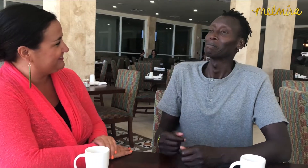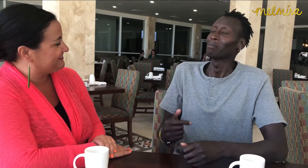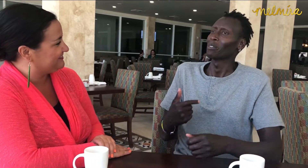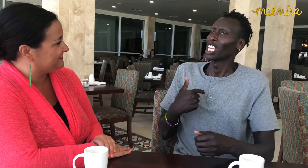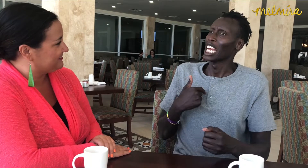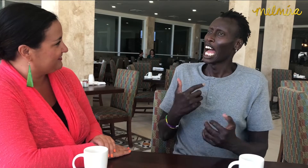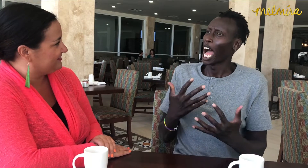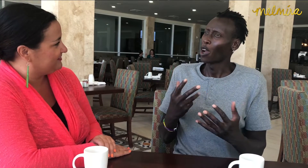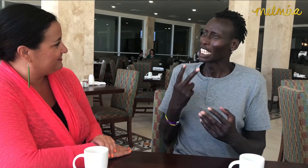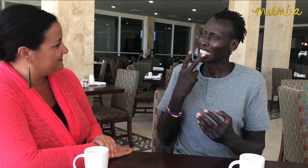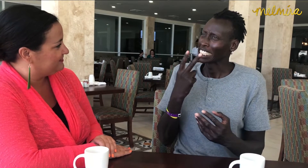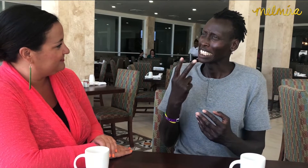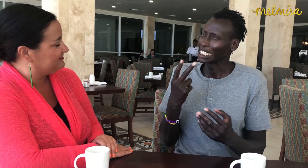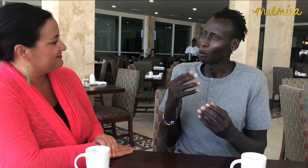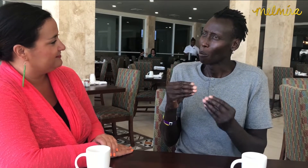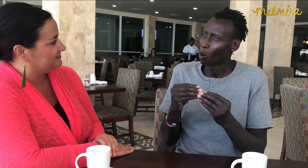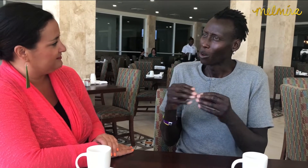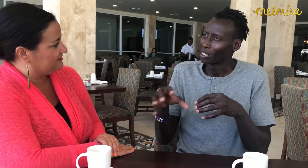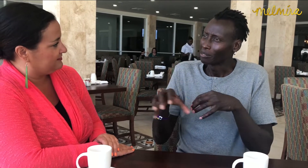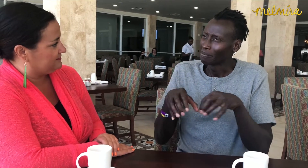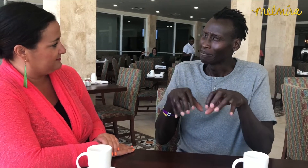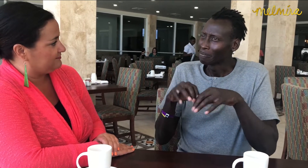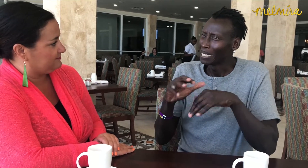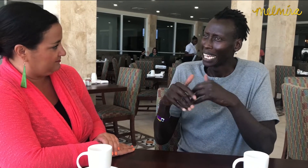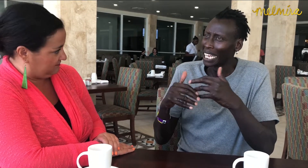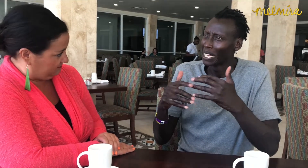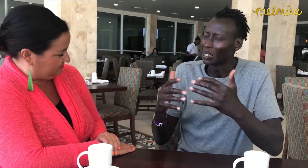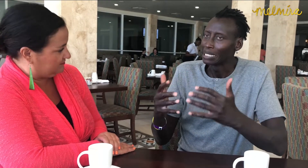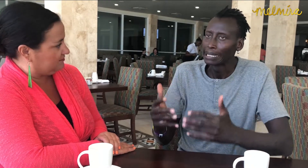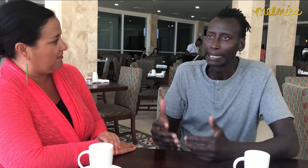I want to see more of interaction between cultures.